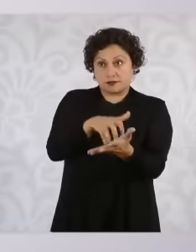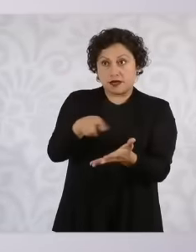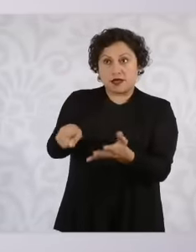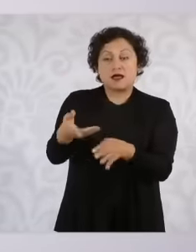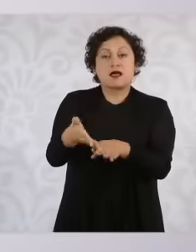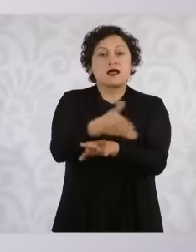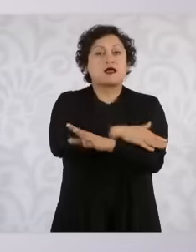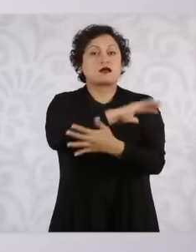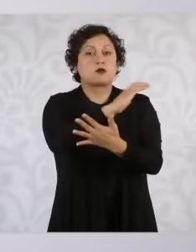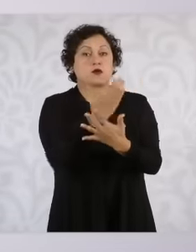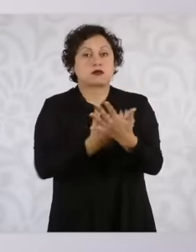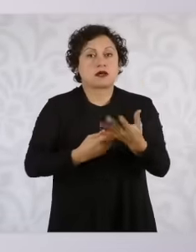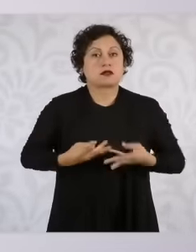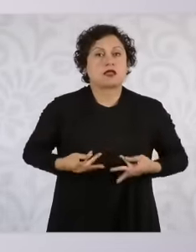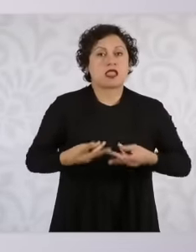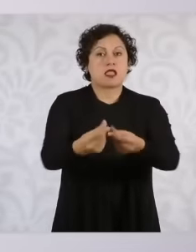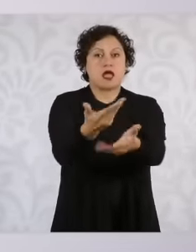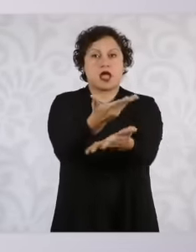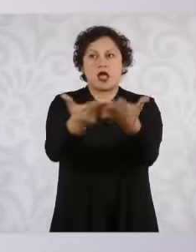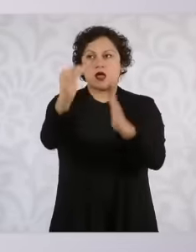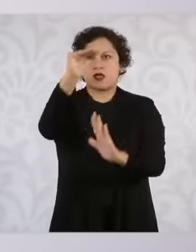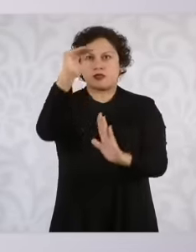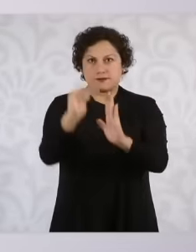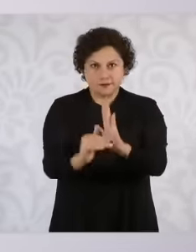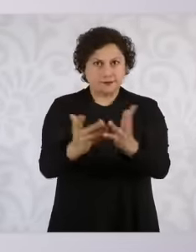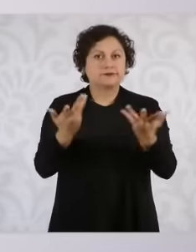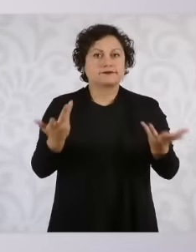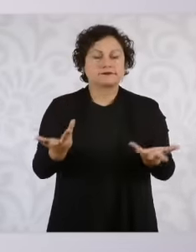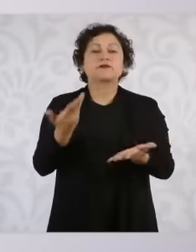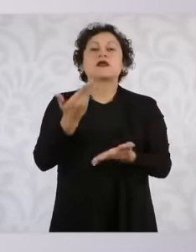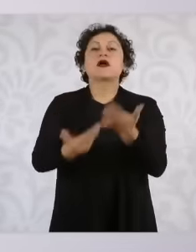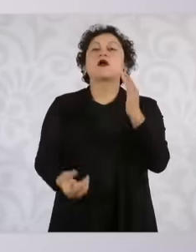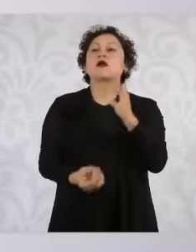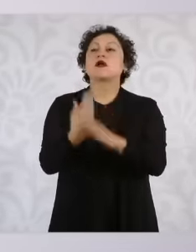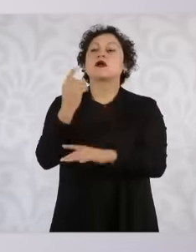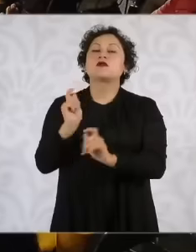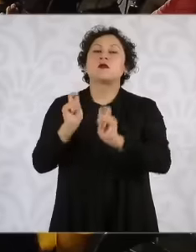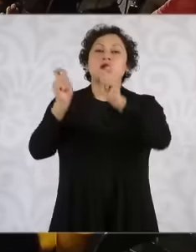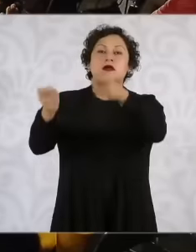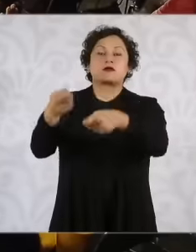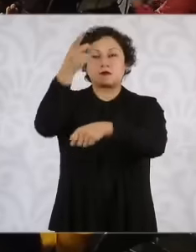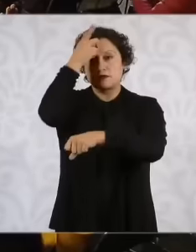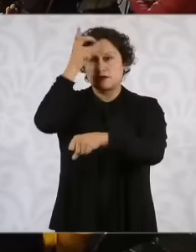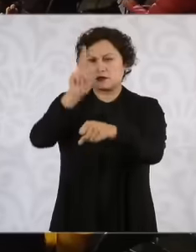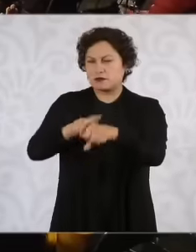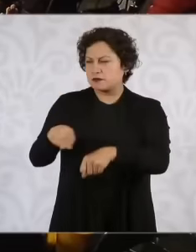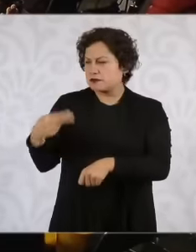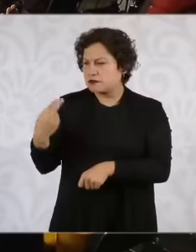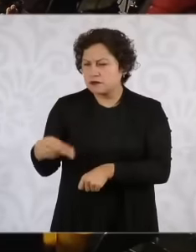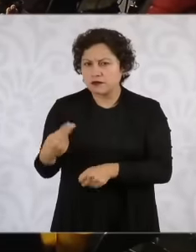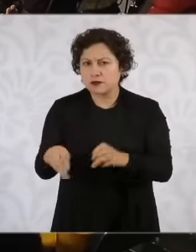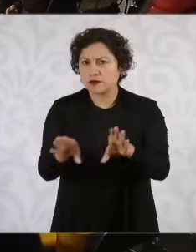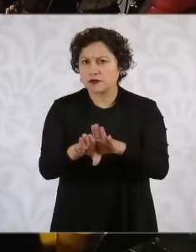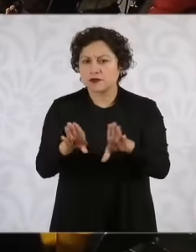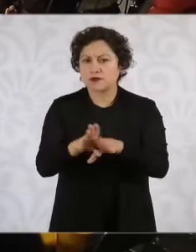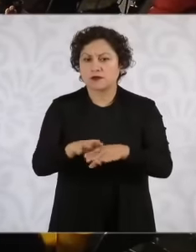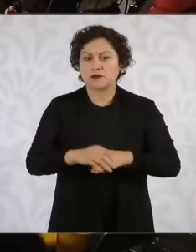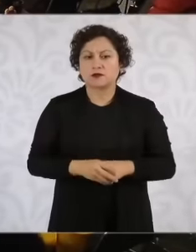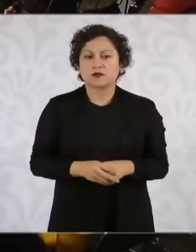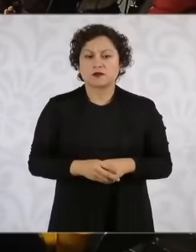then. There is already a new director also in that area. What is it called, but the area is called